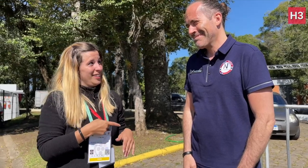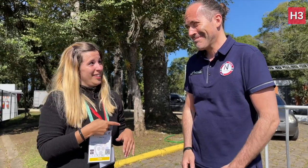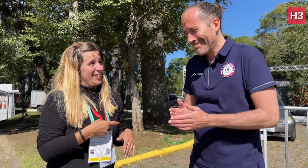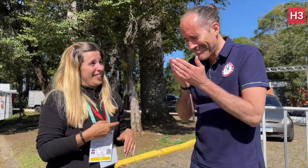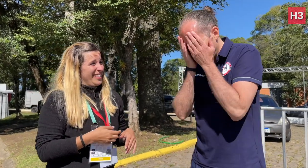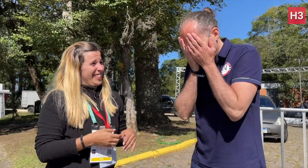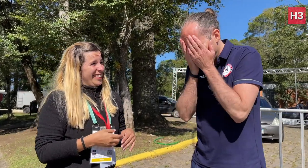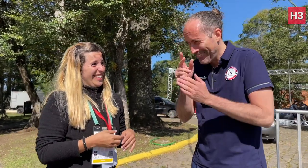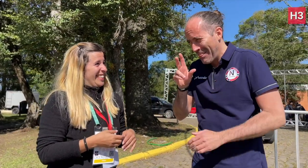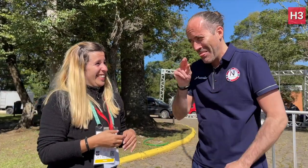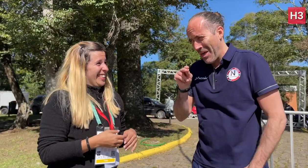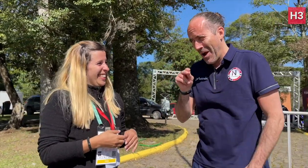No, not yet!